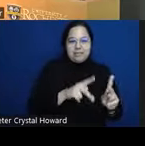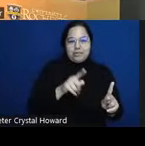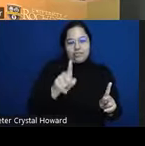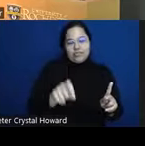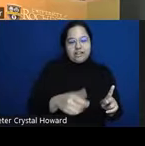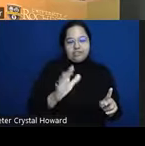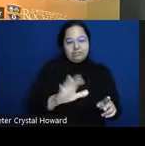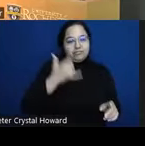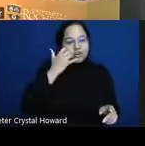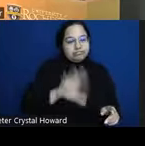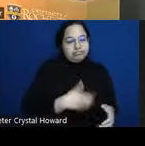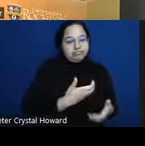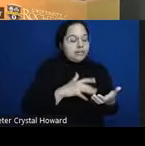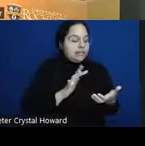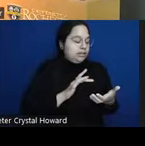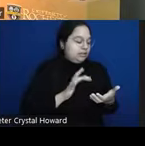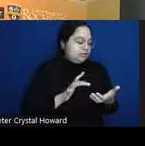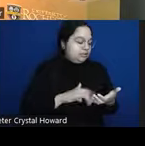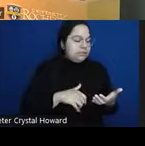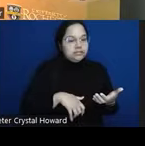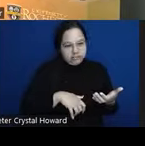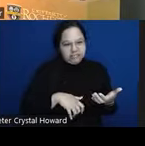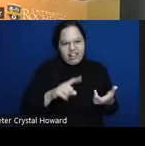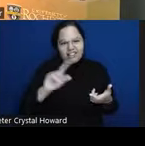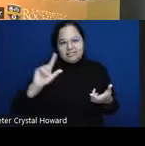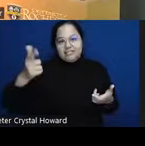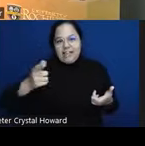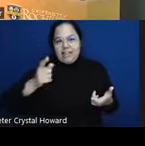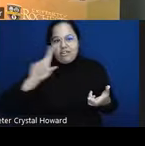a little while there will be another slide telling you when you need to come back my only request is